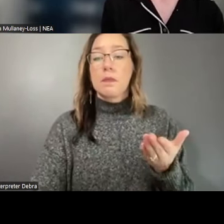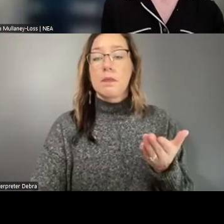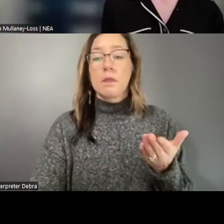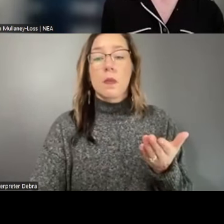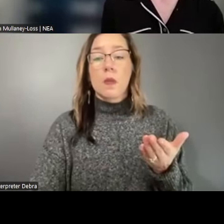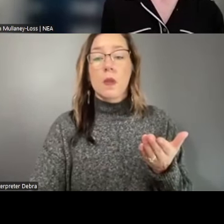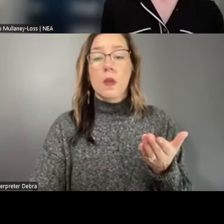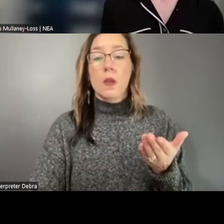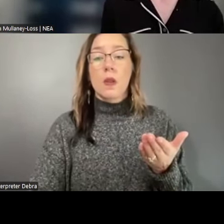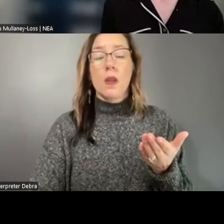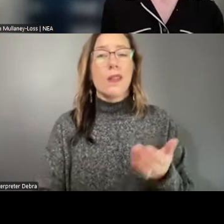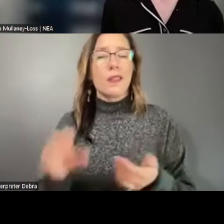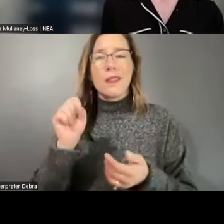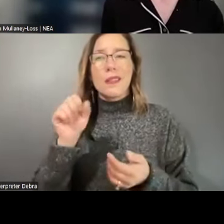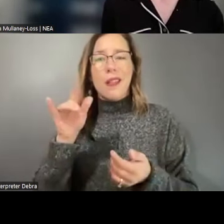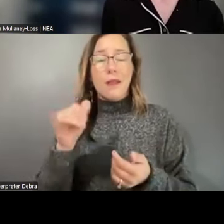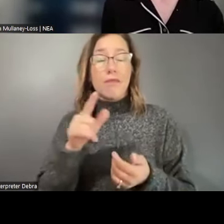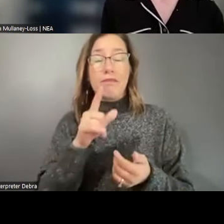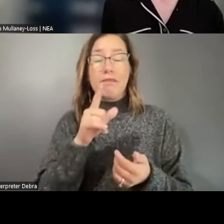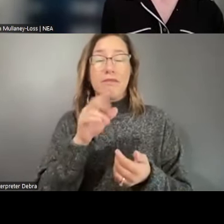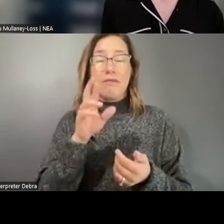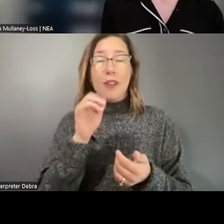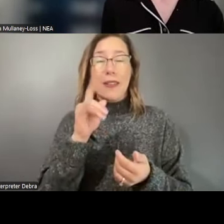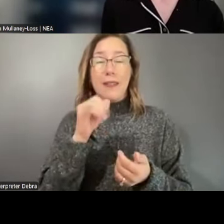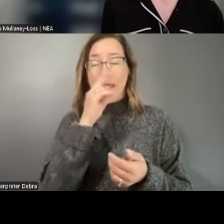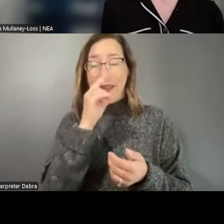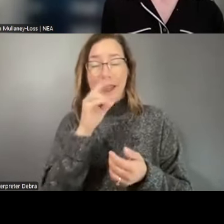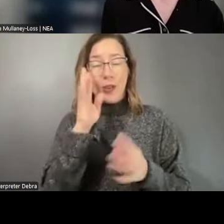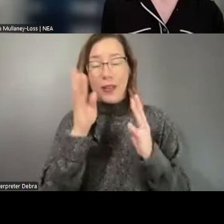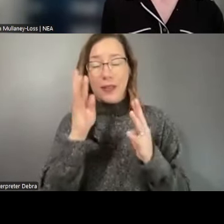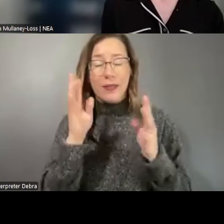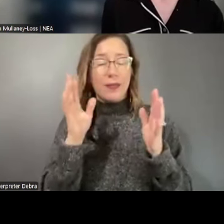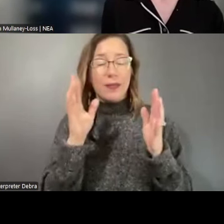it's funny, Randy. I wrote down the exact same words, creativity and innovation and inspiration.